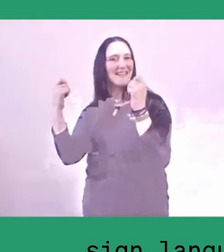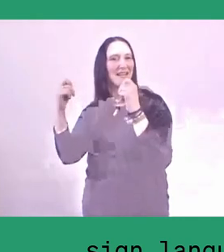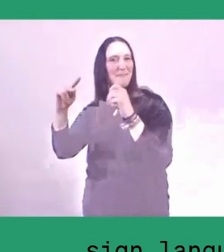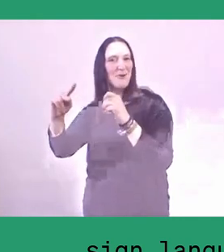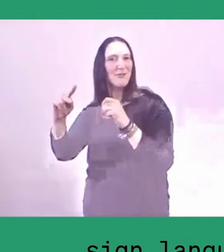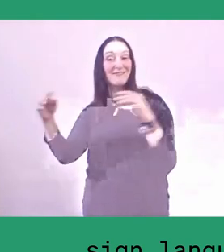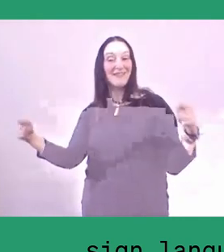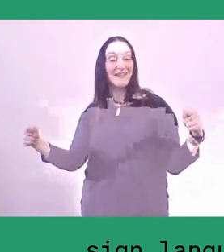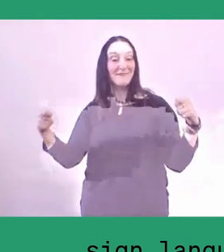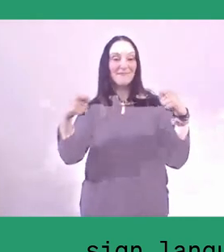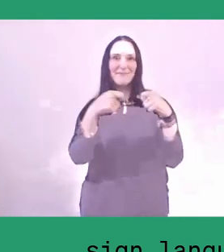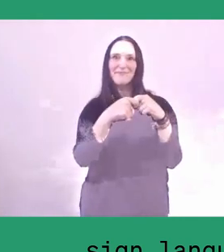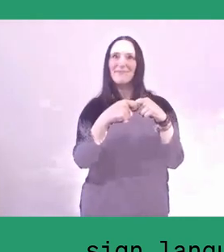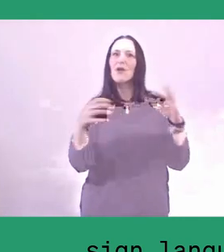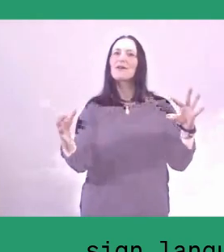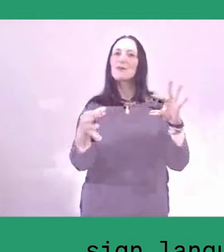concerning women's participation.